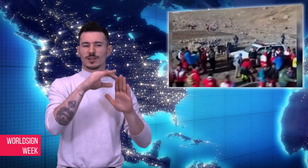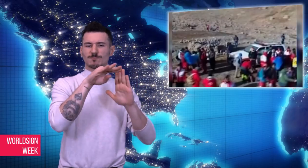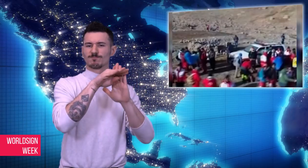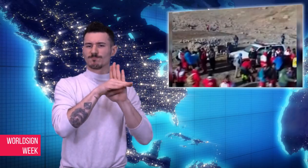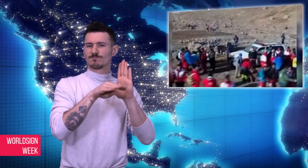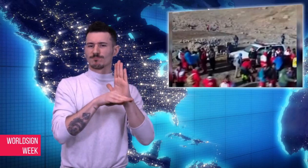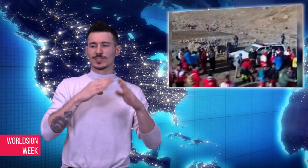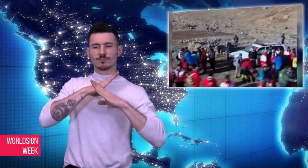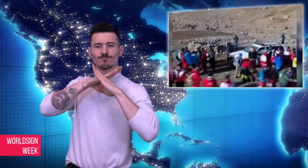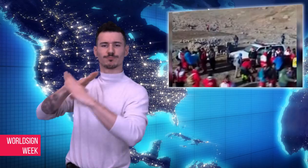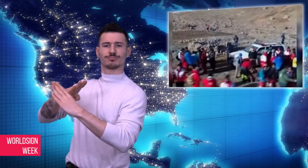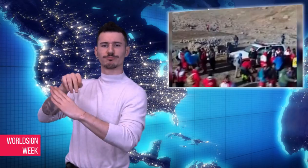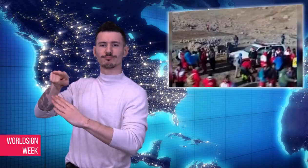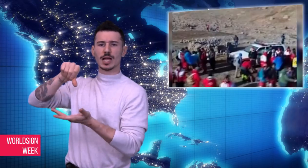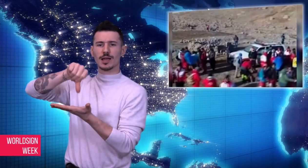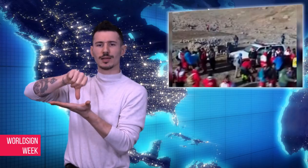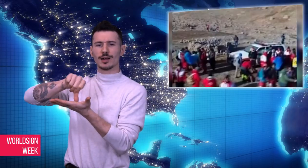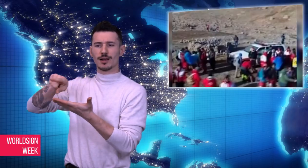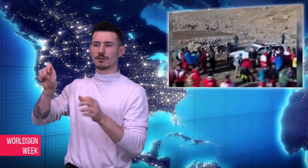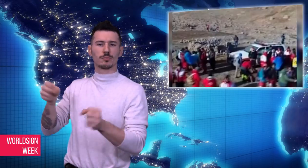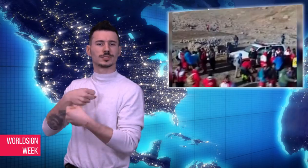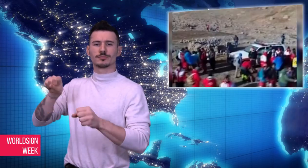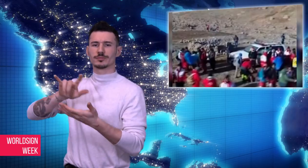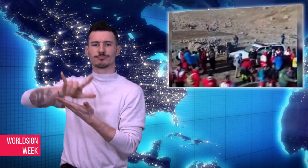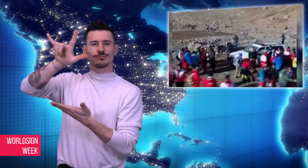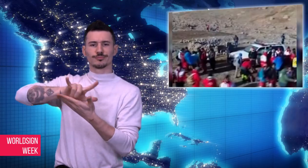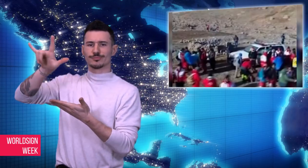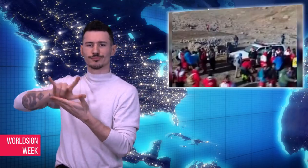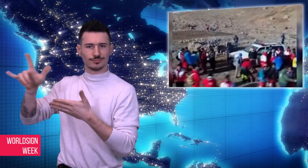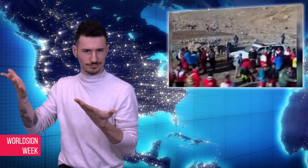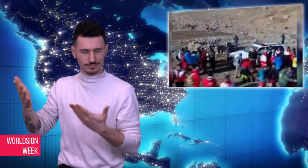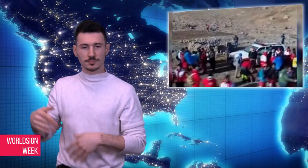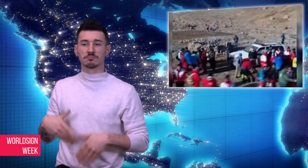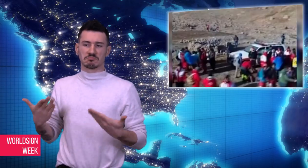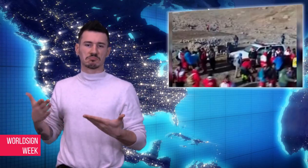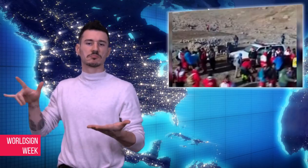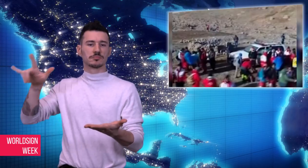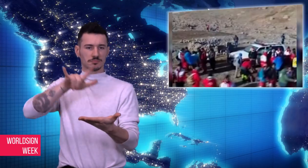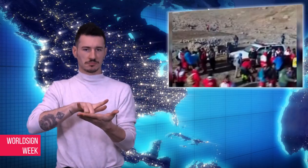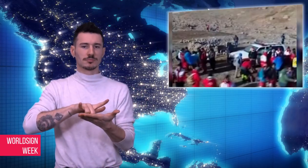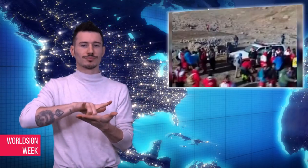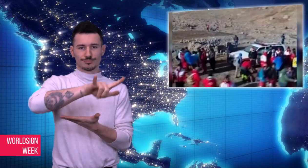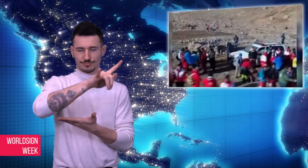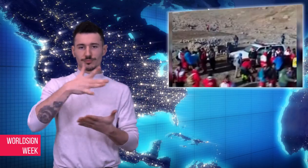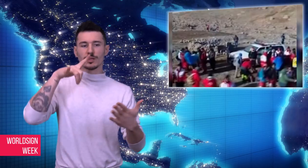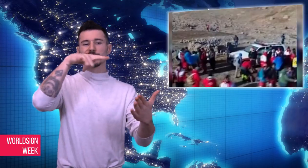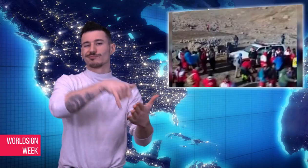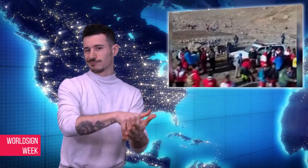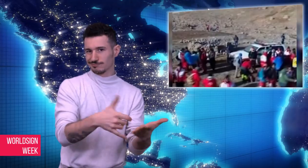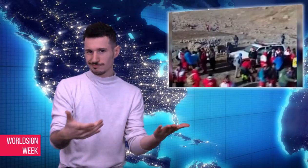imposed on Iran. Officials hope to find